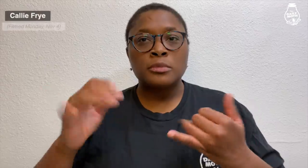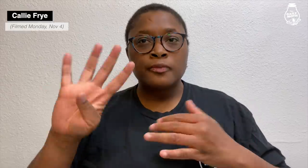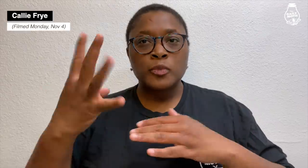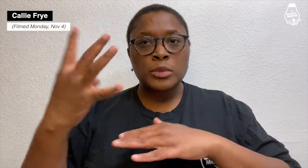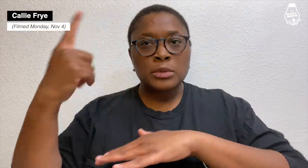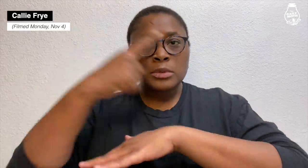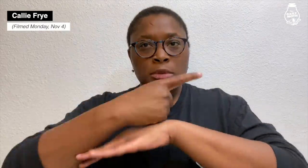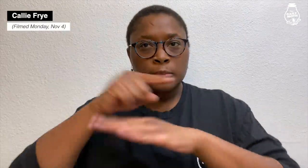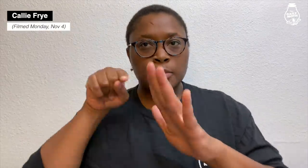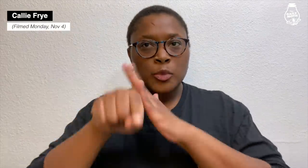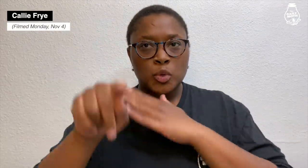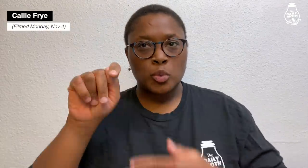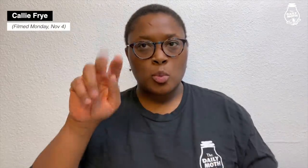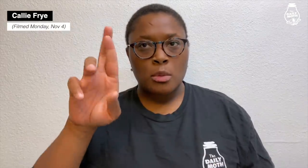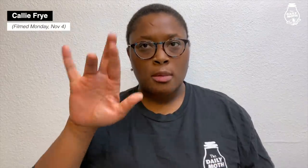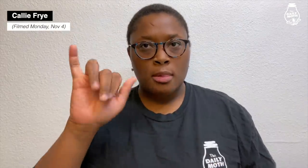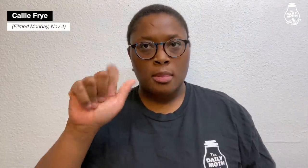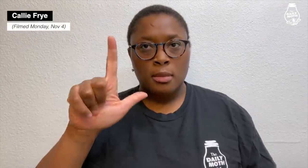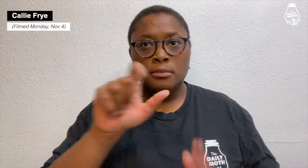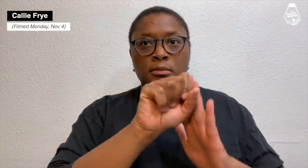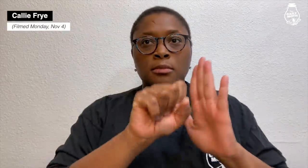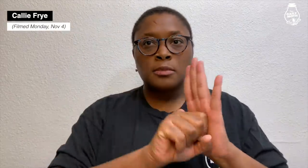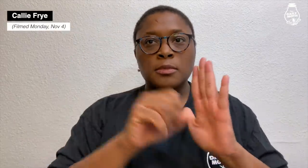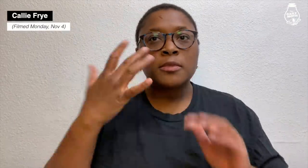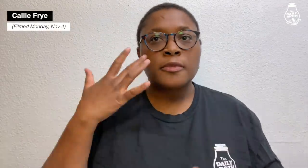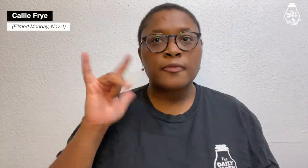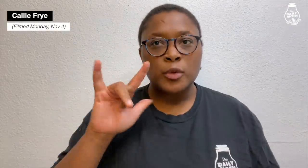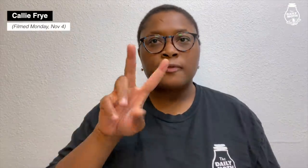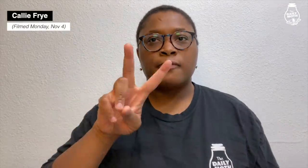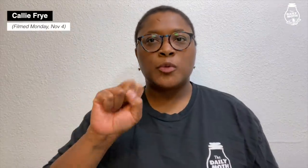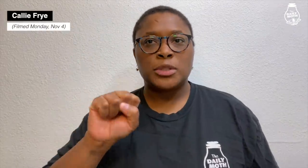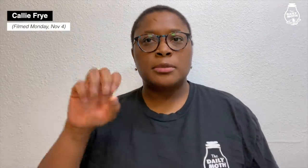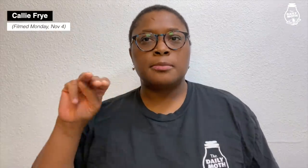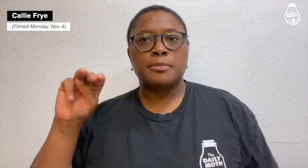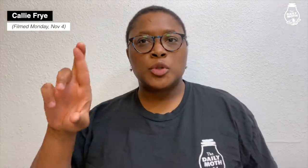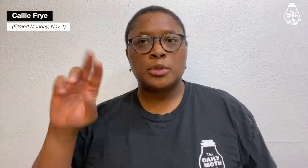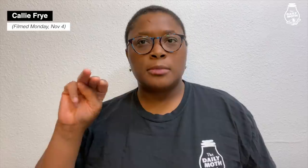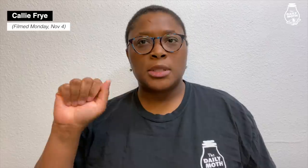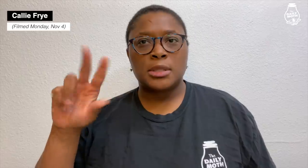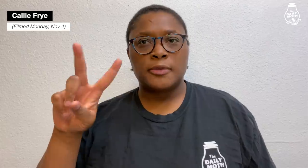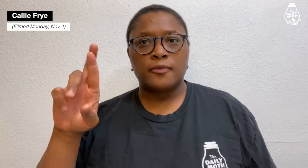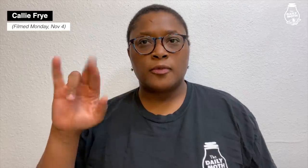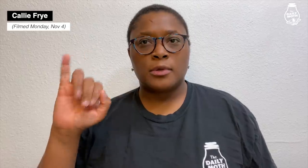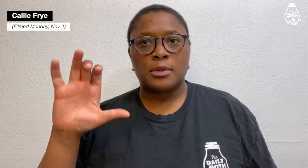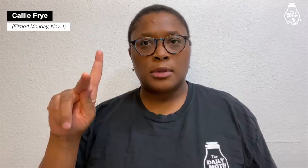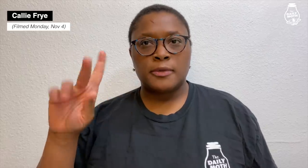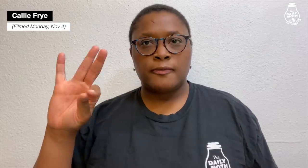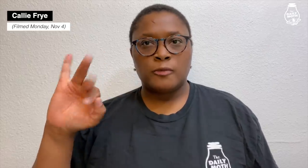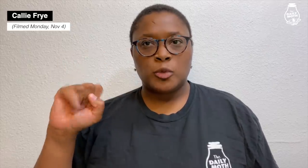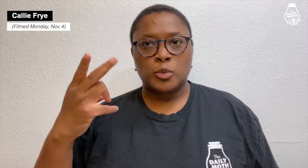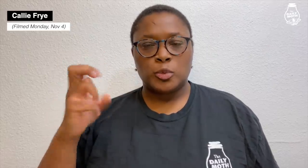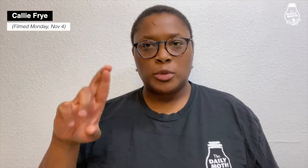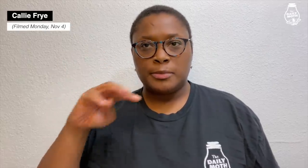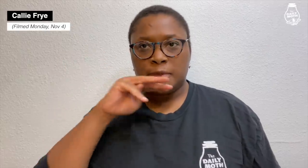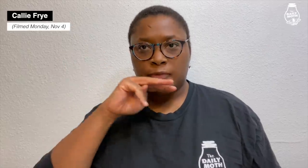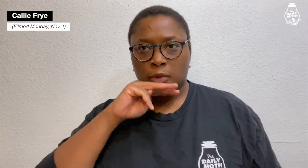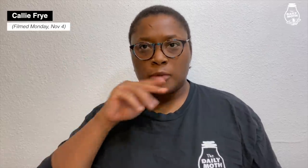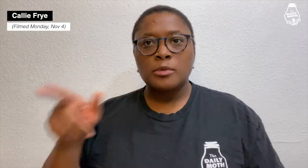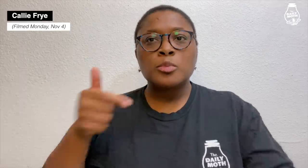Today is the fourth day of the murder trial California vs Mr. Mavrick Fisher,